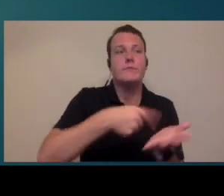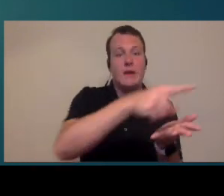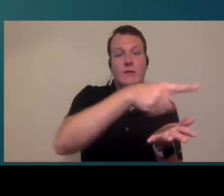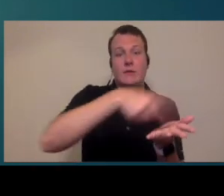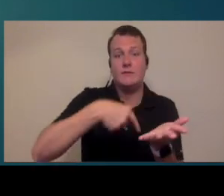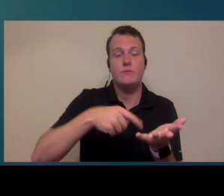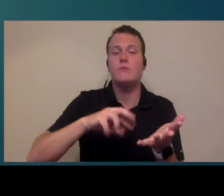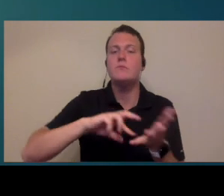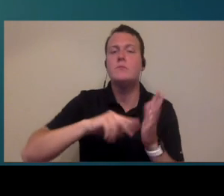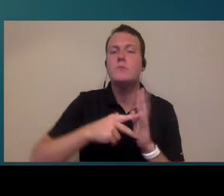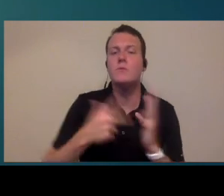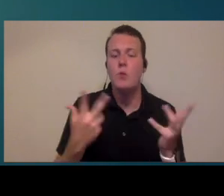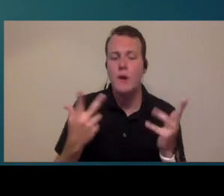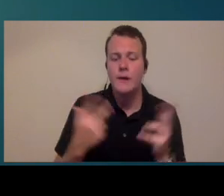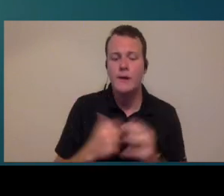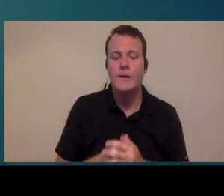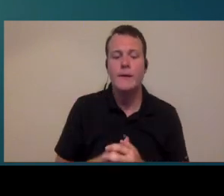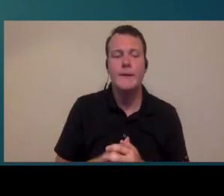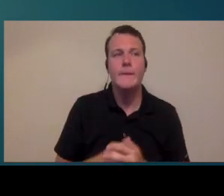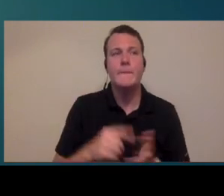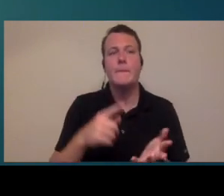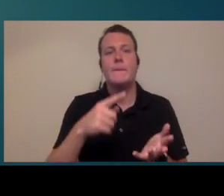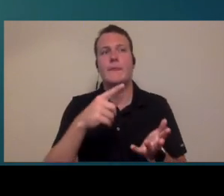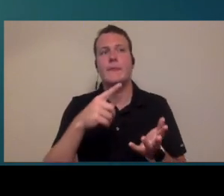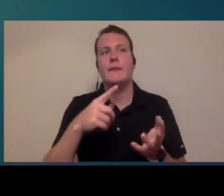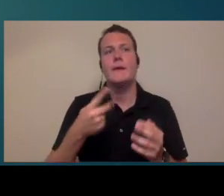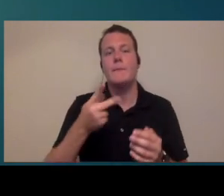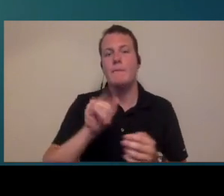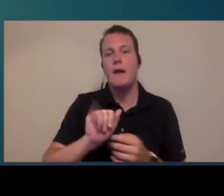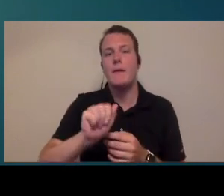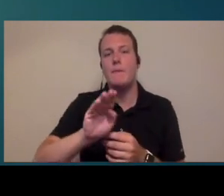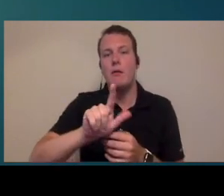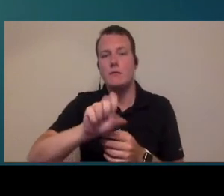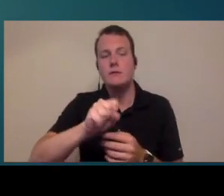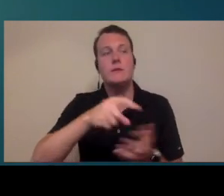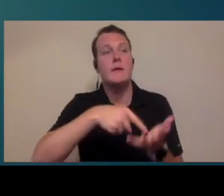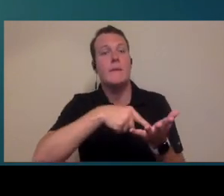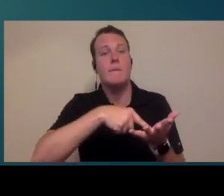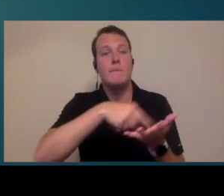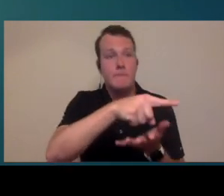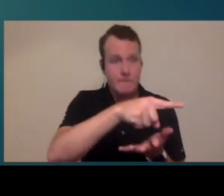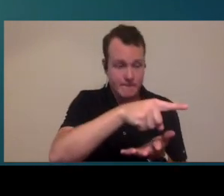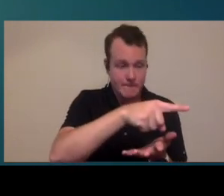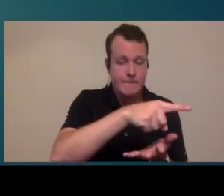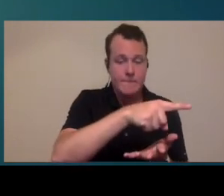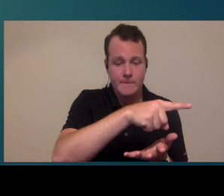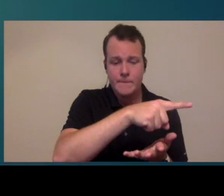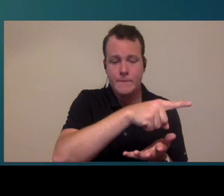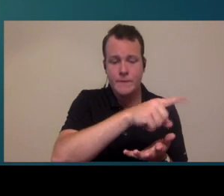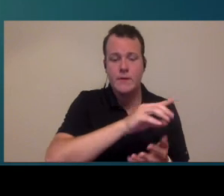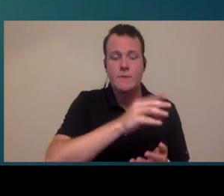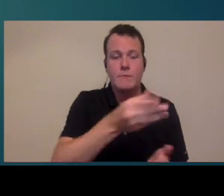who maybe haven't covered that yet that's gonna be things like paying payables is gonna be you know you have to pay off the your manufacturer's